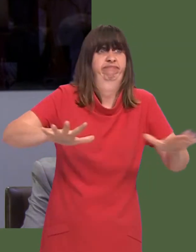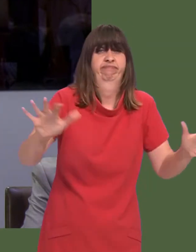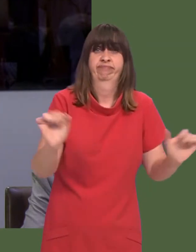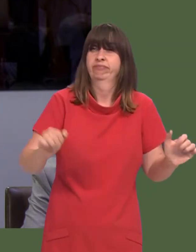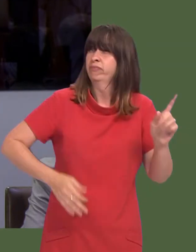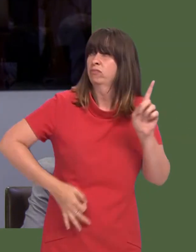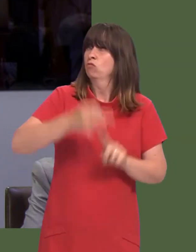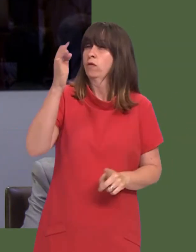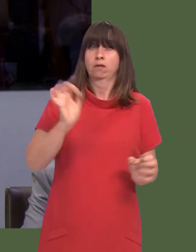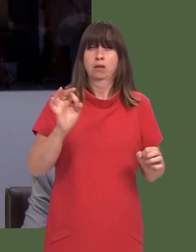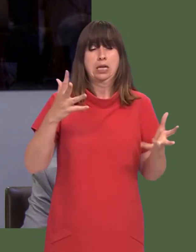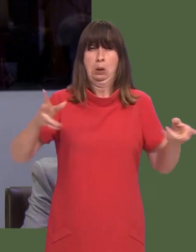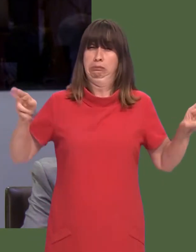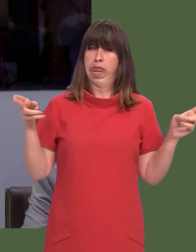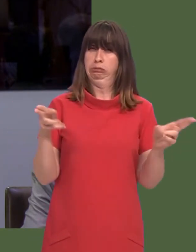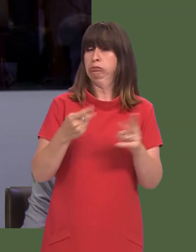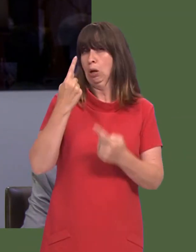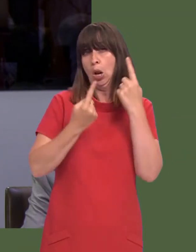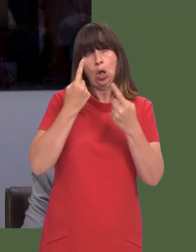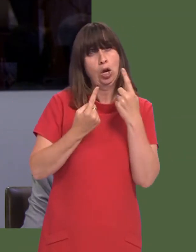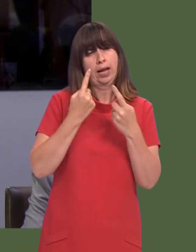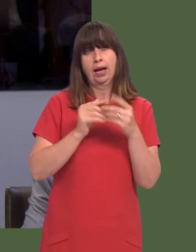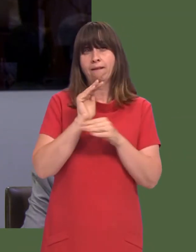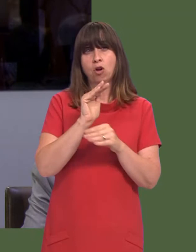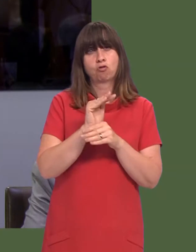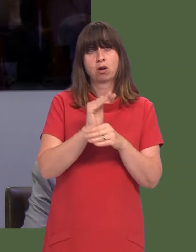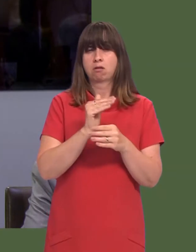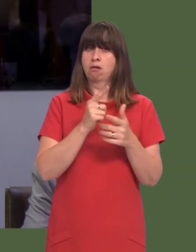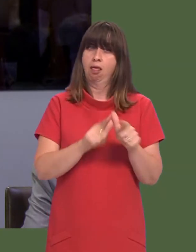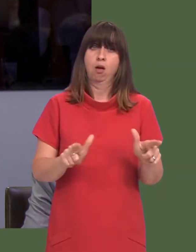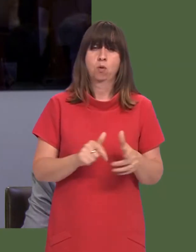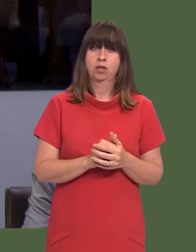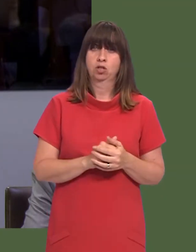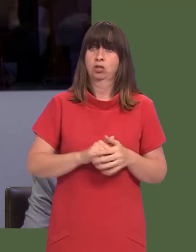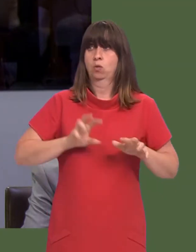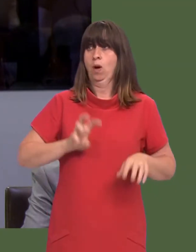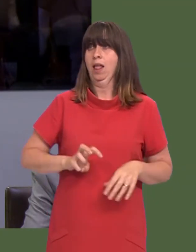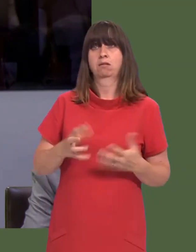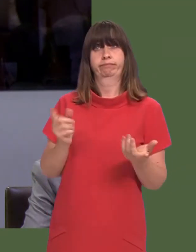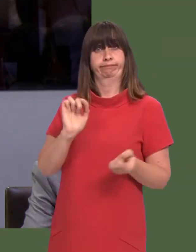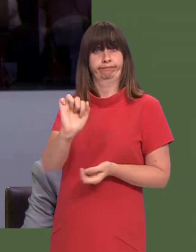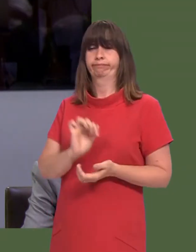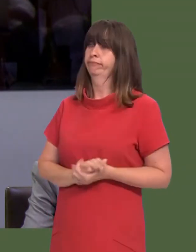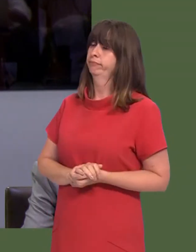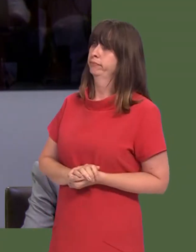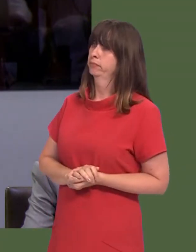take to stem the serious decline in modern foreign language learning in Wales, please?